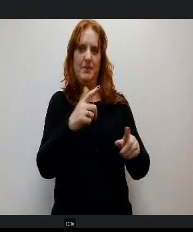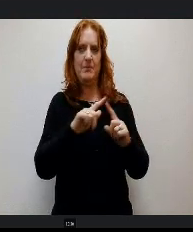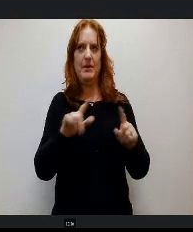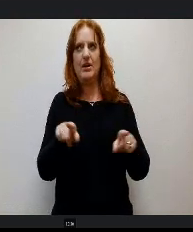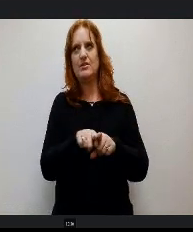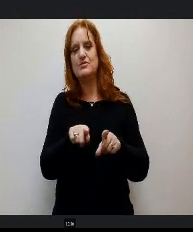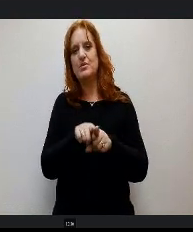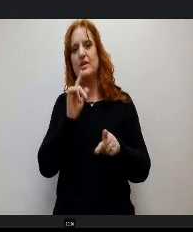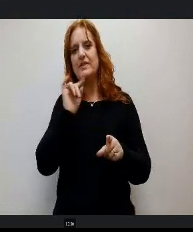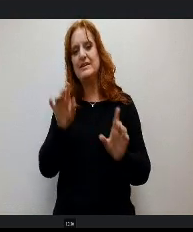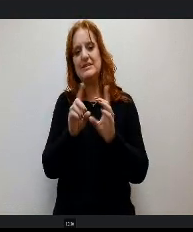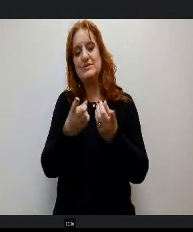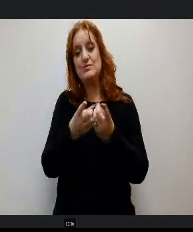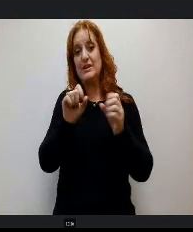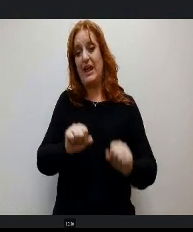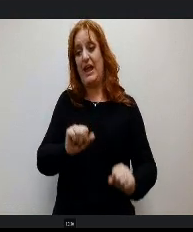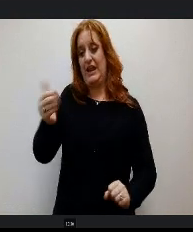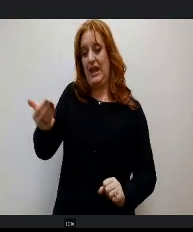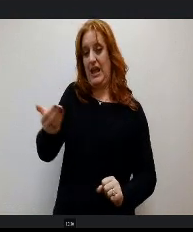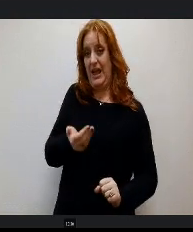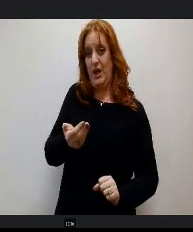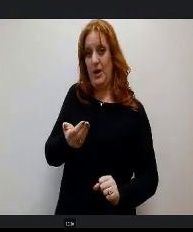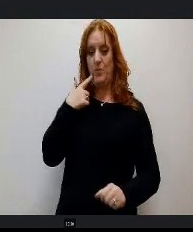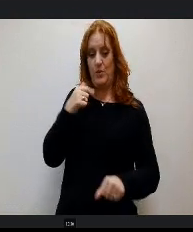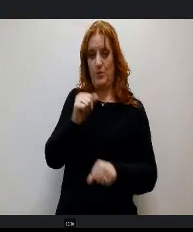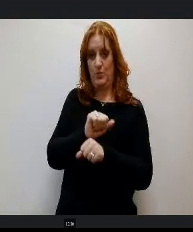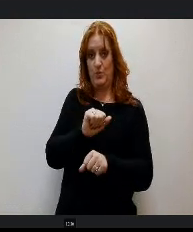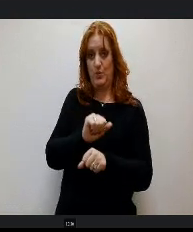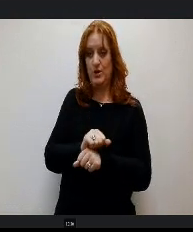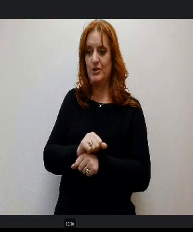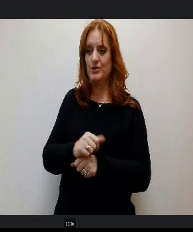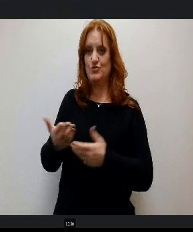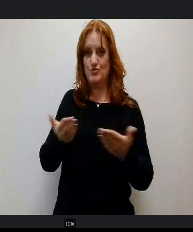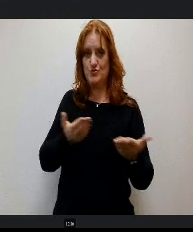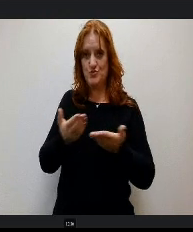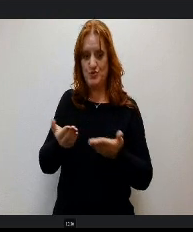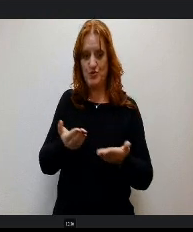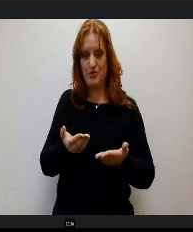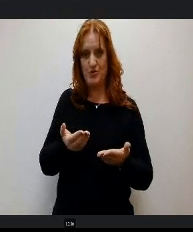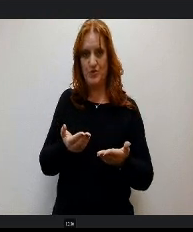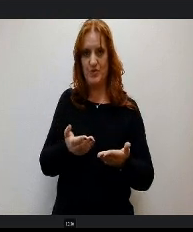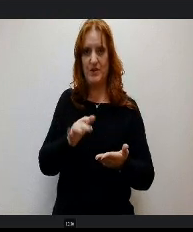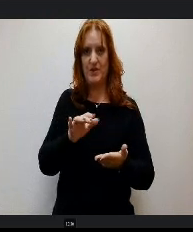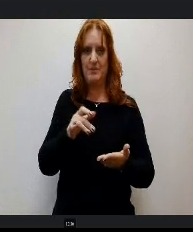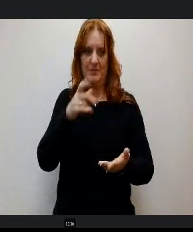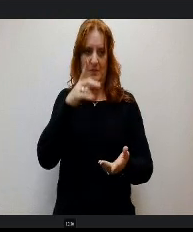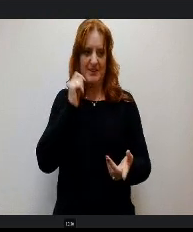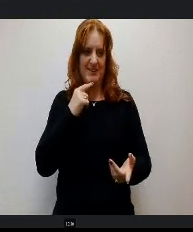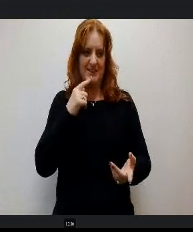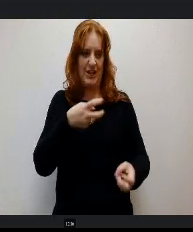hire them back into the workforce to serve in the e positions that are hard to fill without penalty